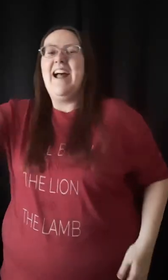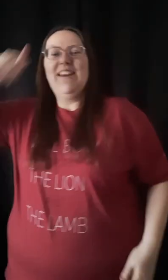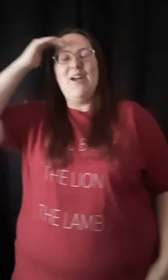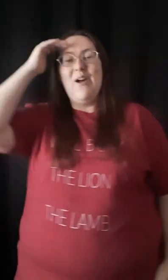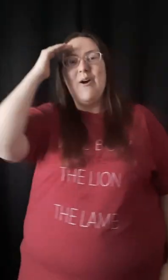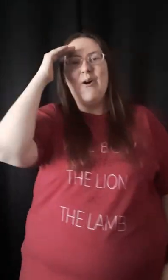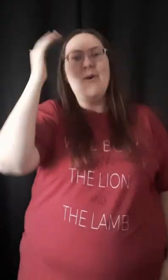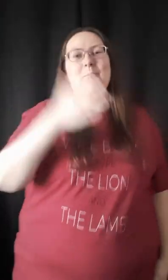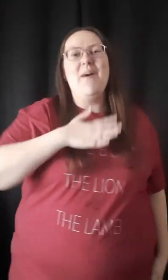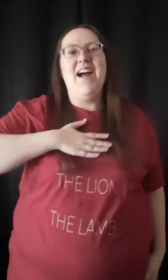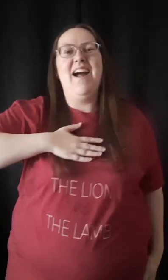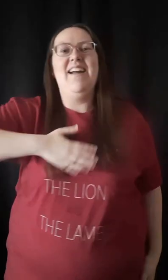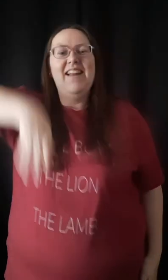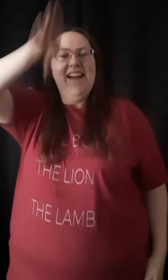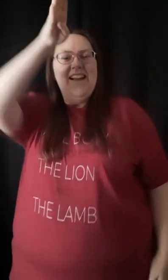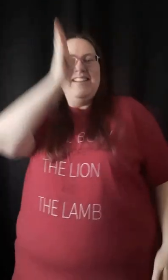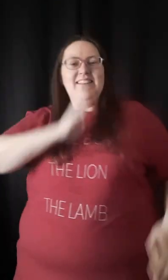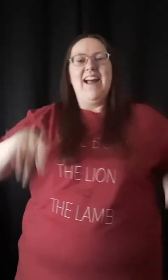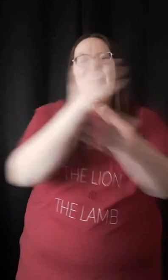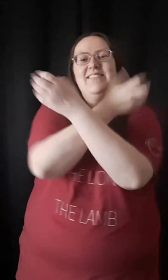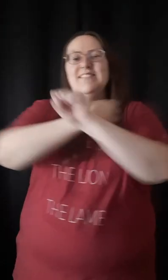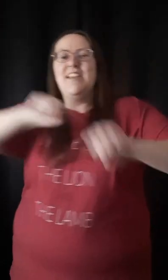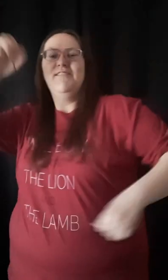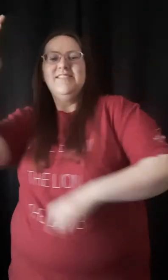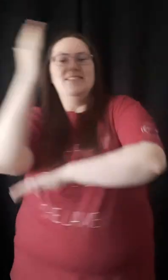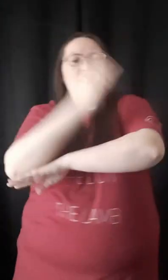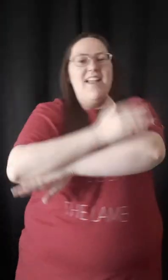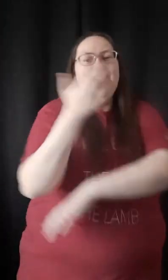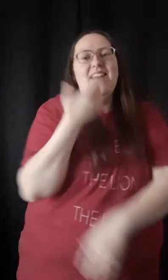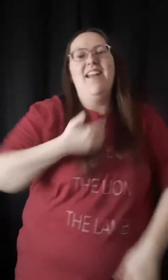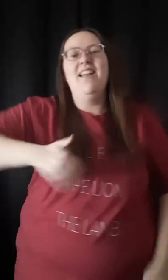'Cause I know my God saved the day